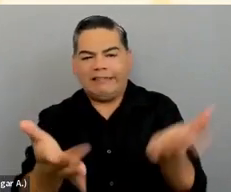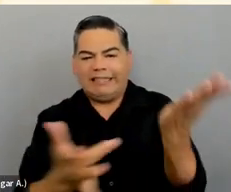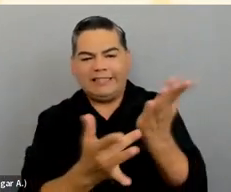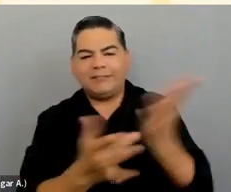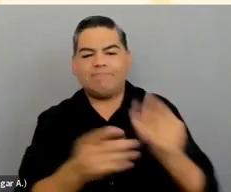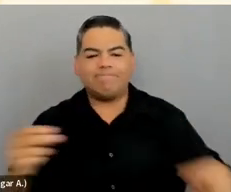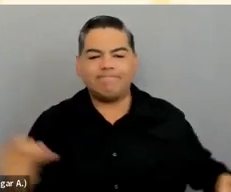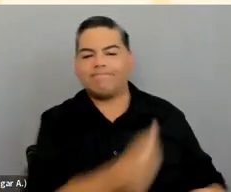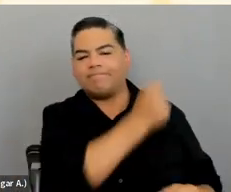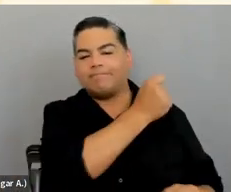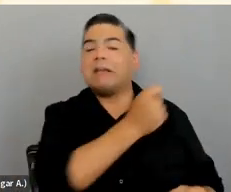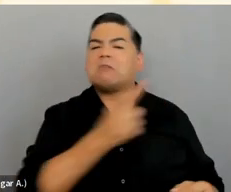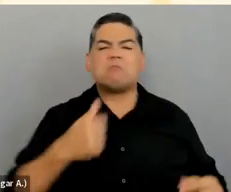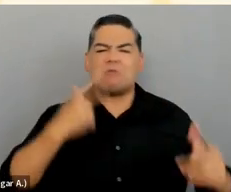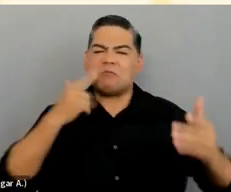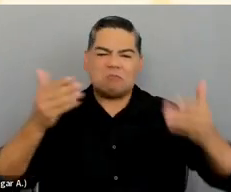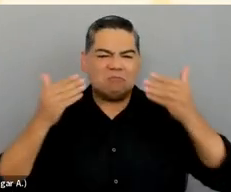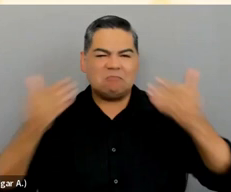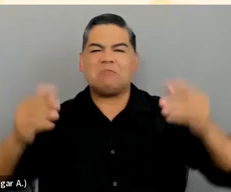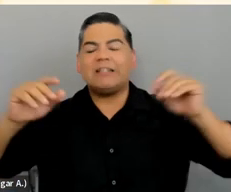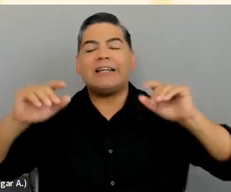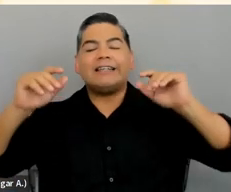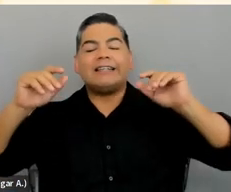so I'm just going to move right on.